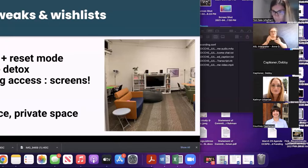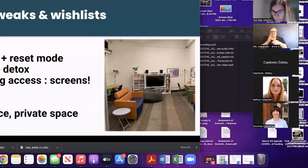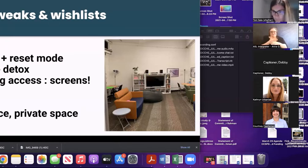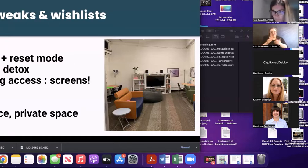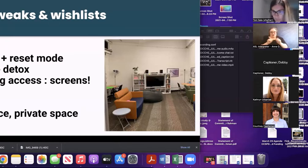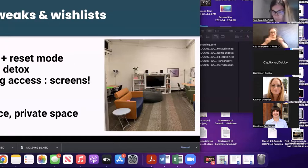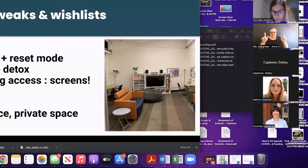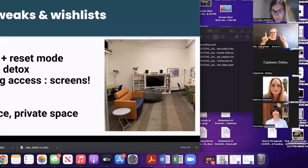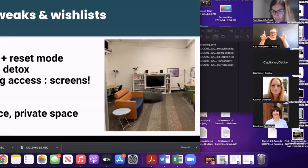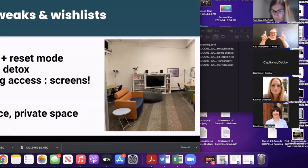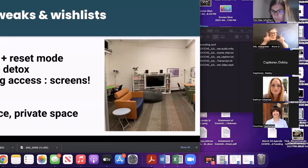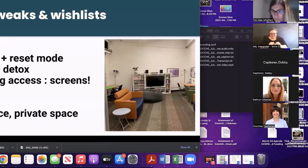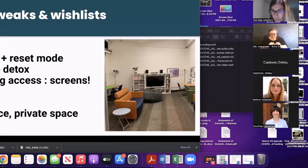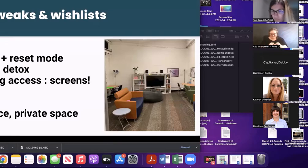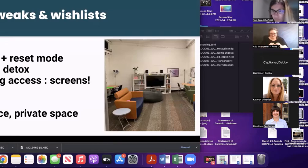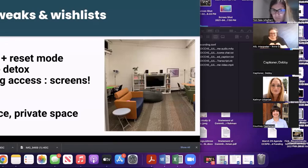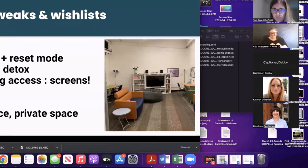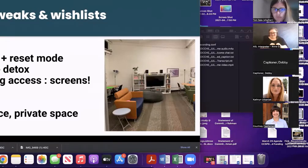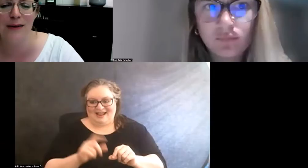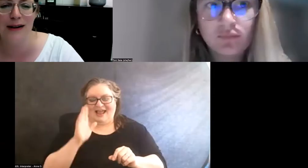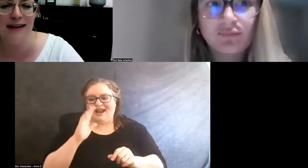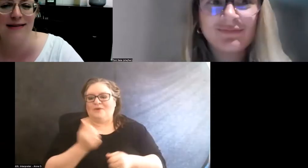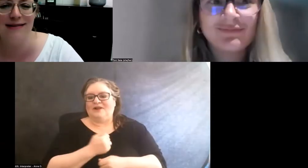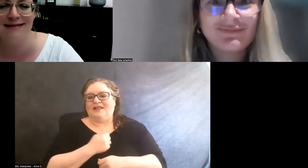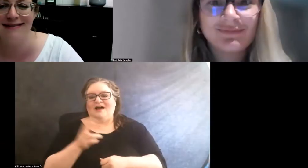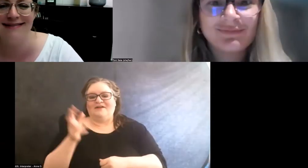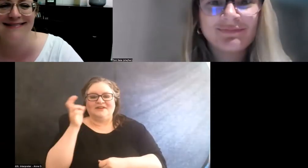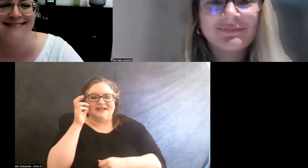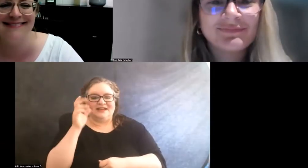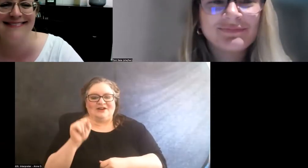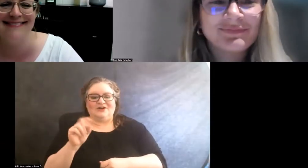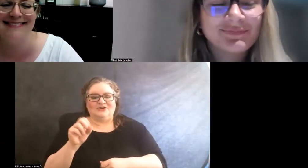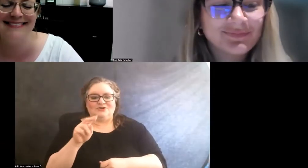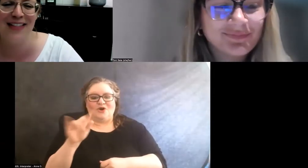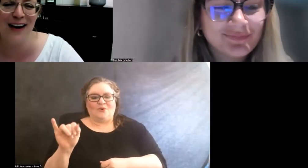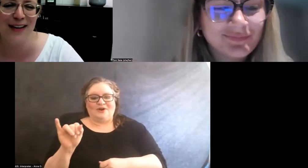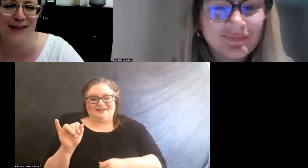and I would love to hear what Toni thought through,